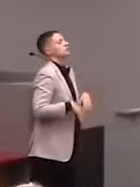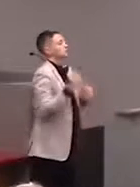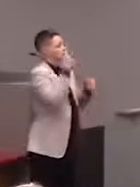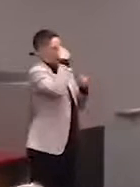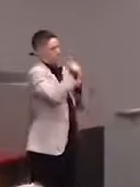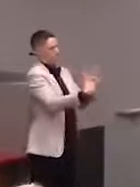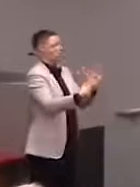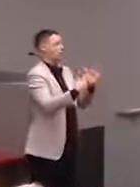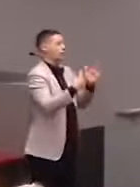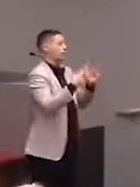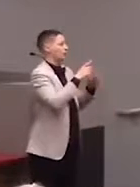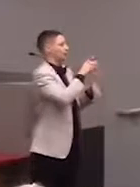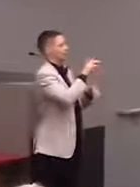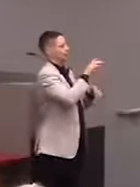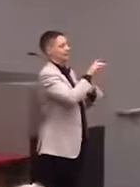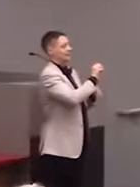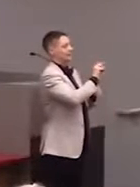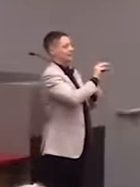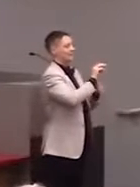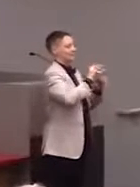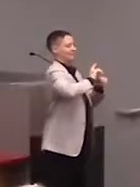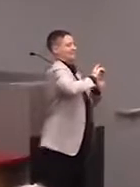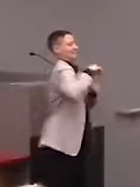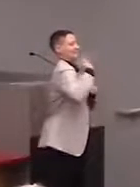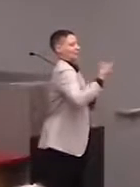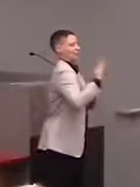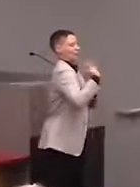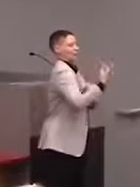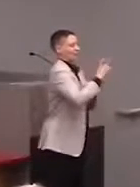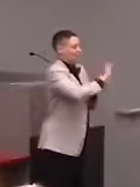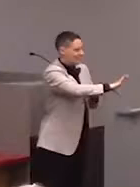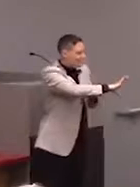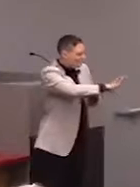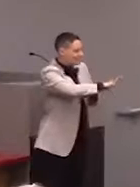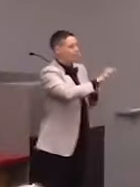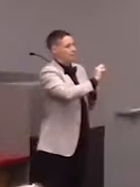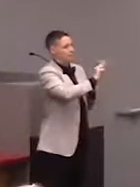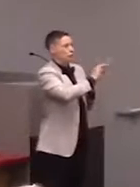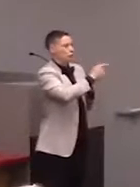we're kind of known as the tactile people, so they like us to do stuff for them.